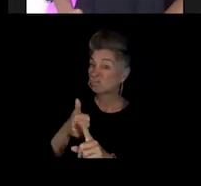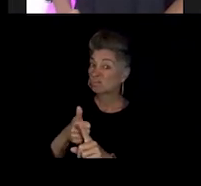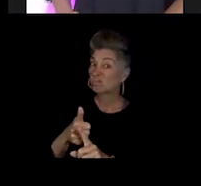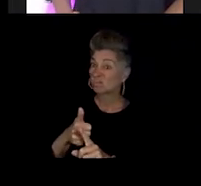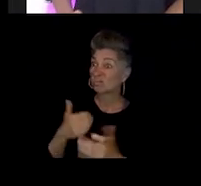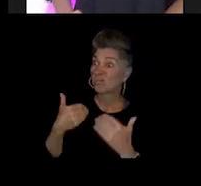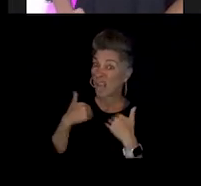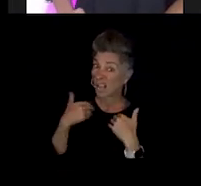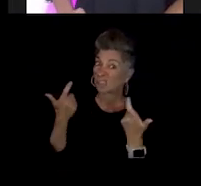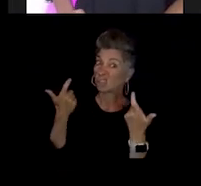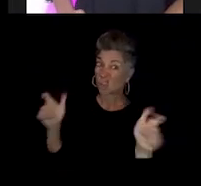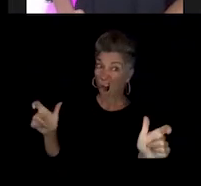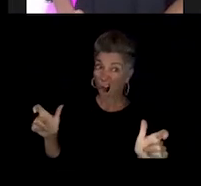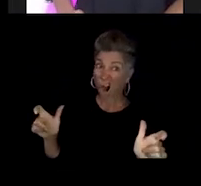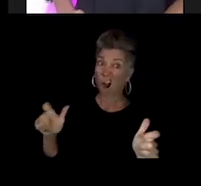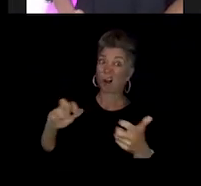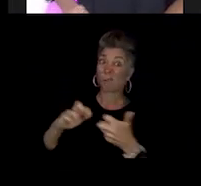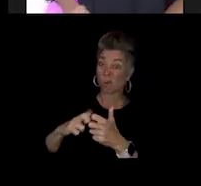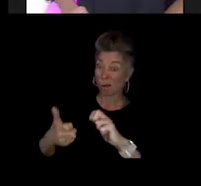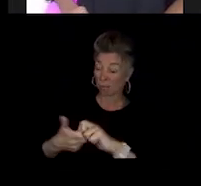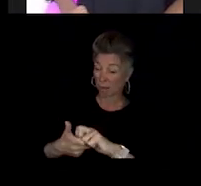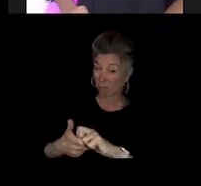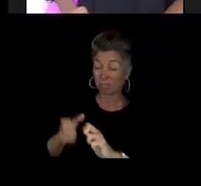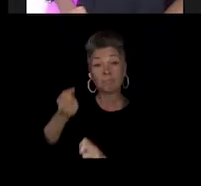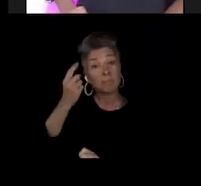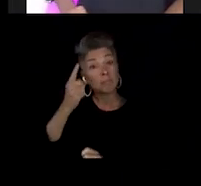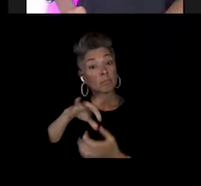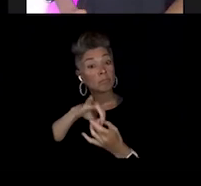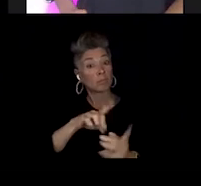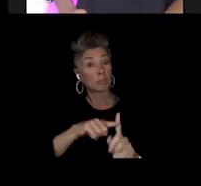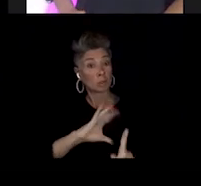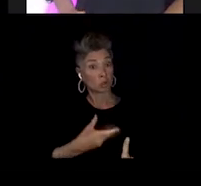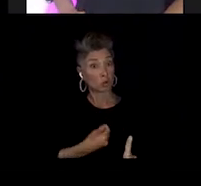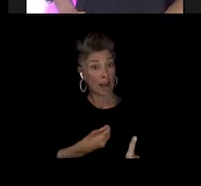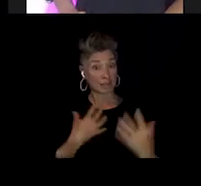When it comes to Trans health, looking at other states,